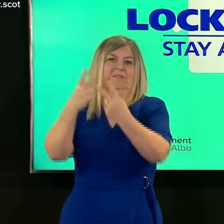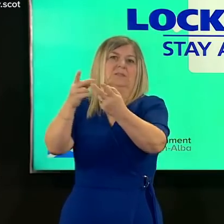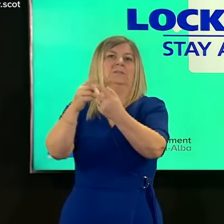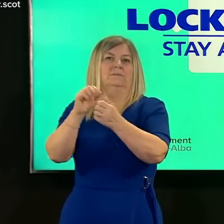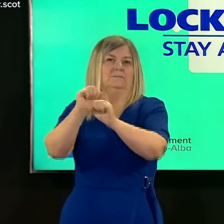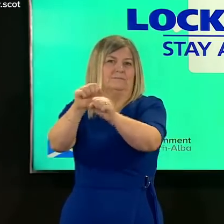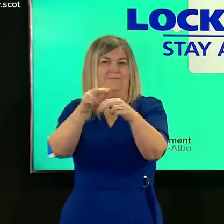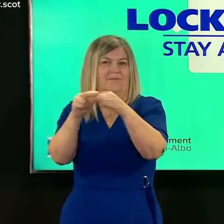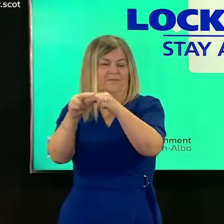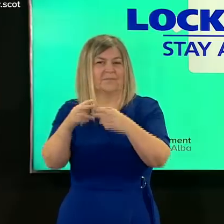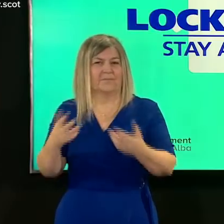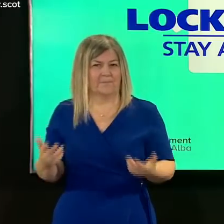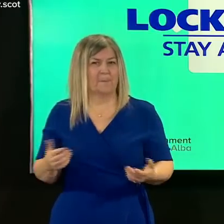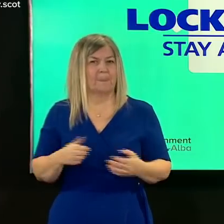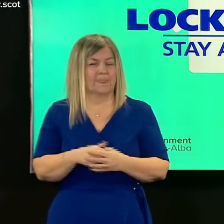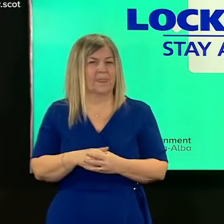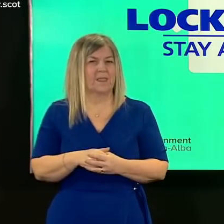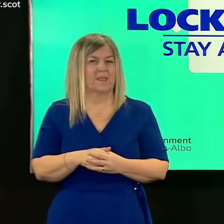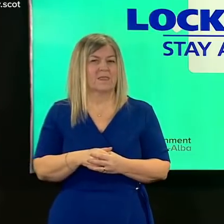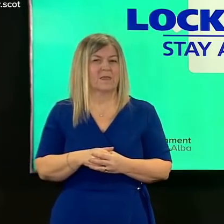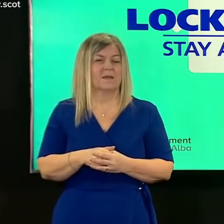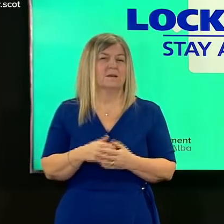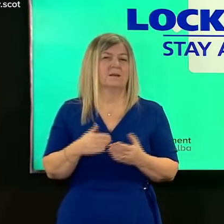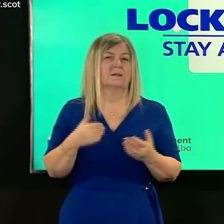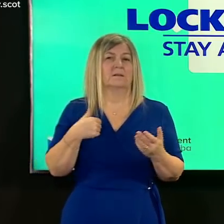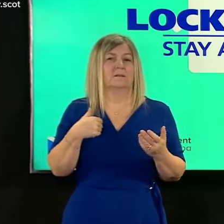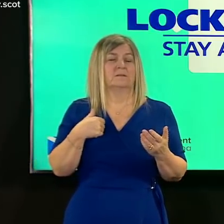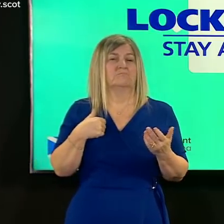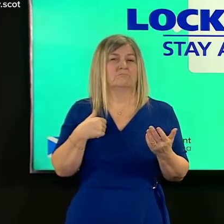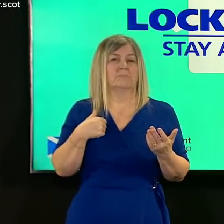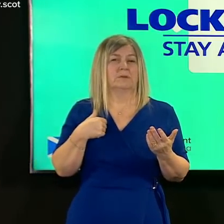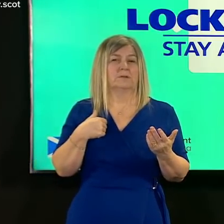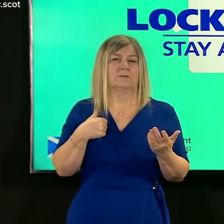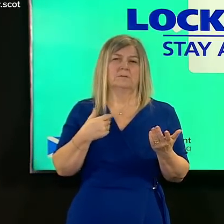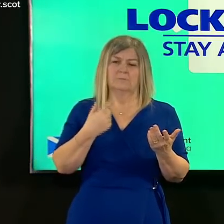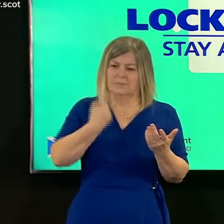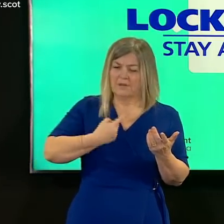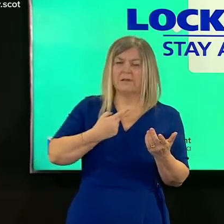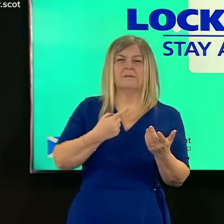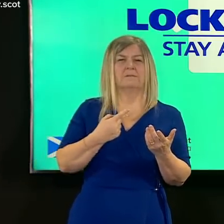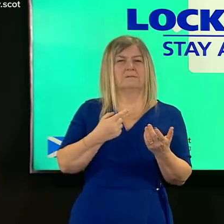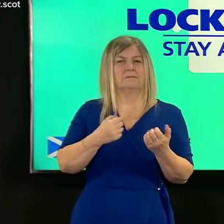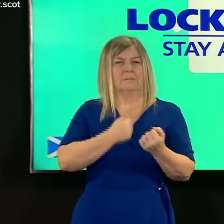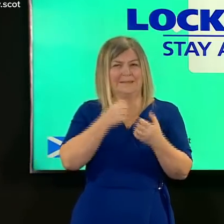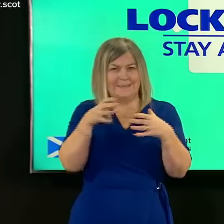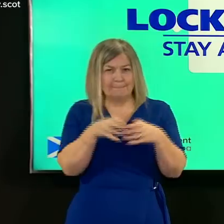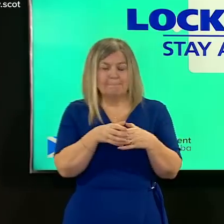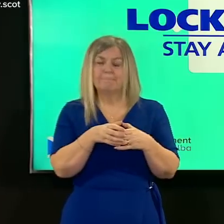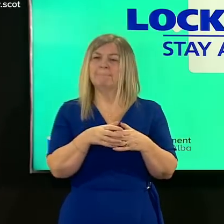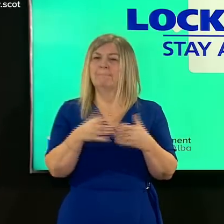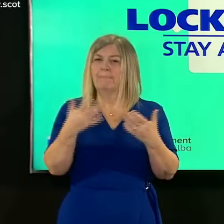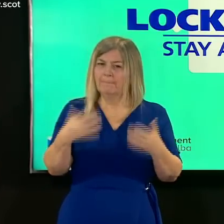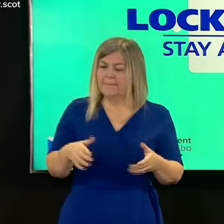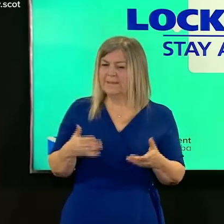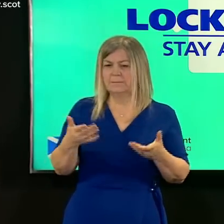not only i but but my officials have undertaken regular discussions with individual providers